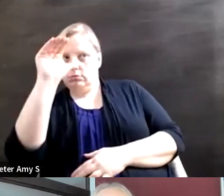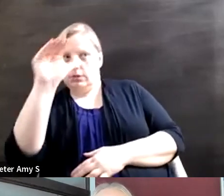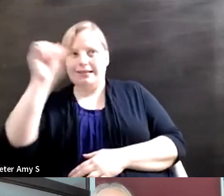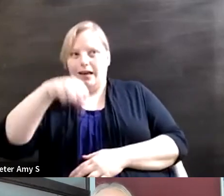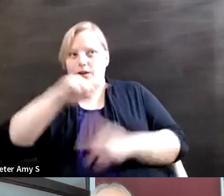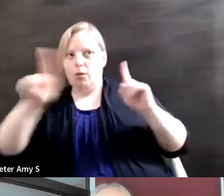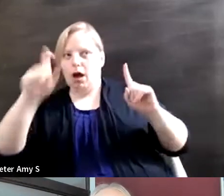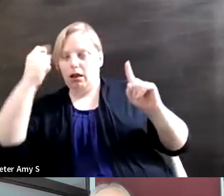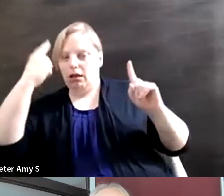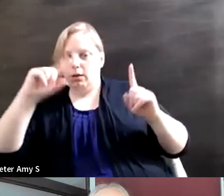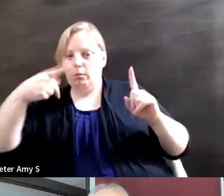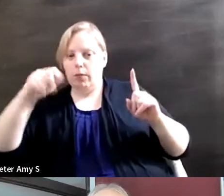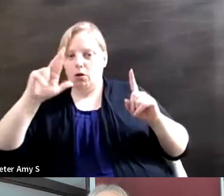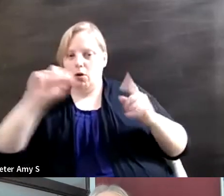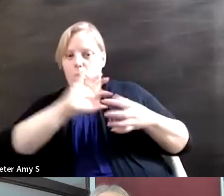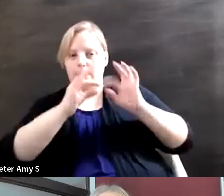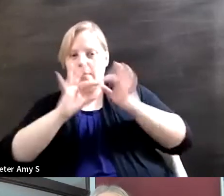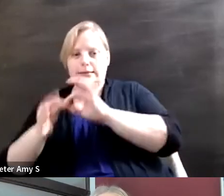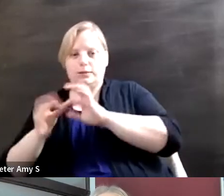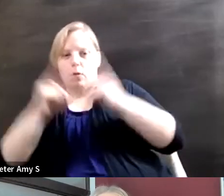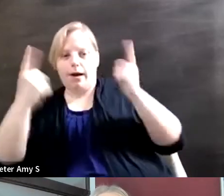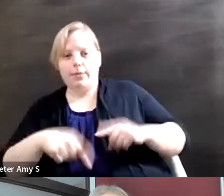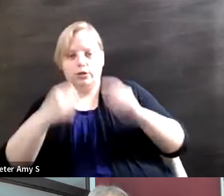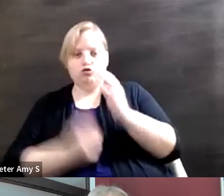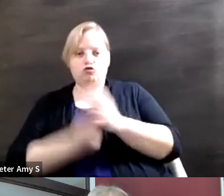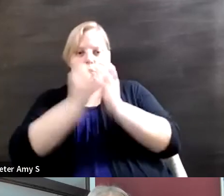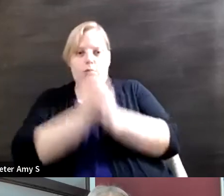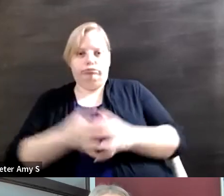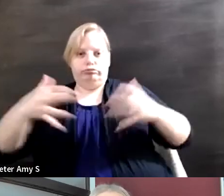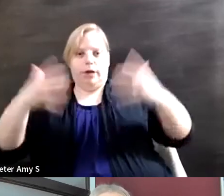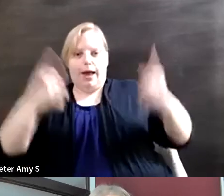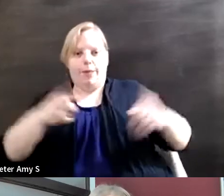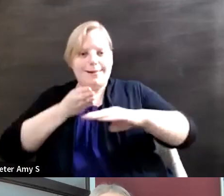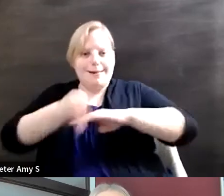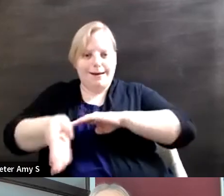movement the growth that happens after, whether it's from purely infrastructural developments